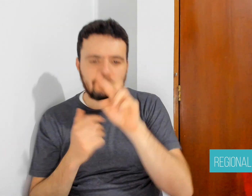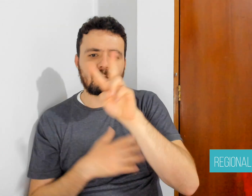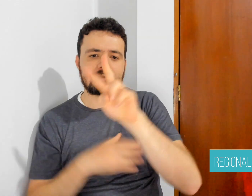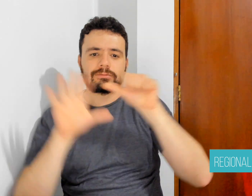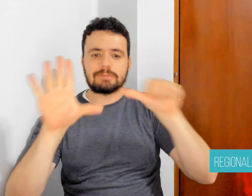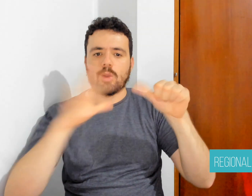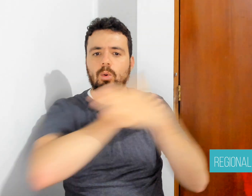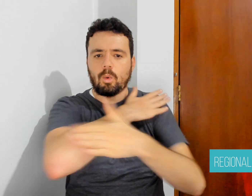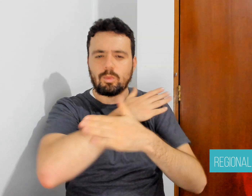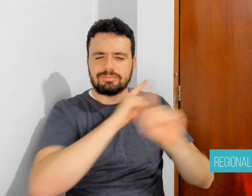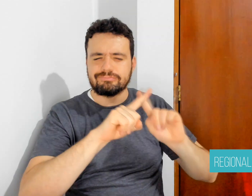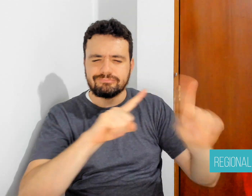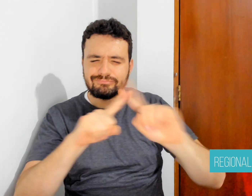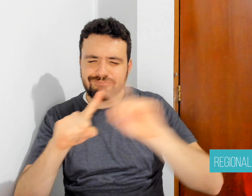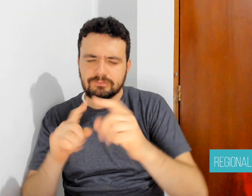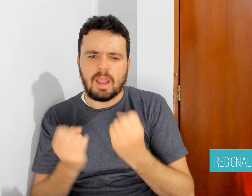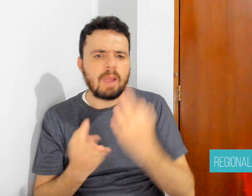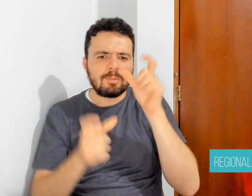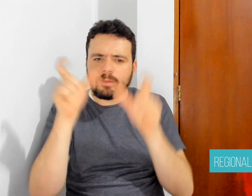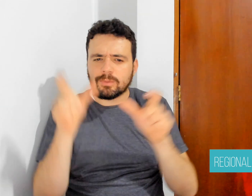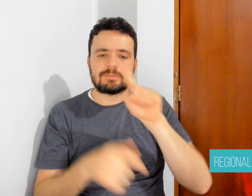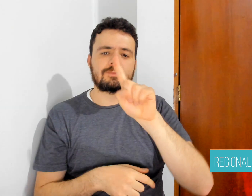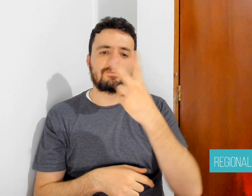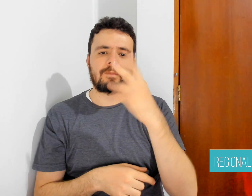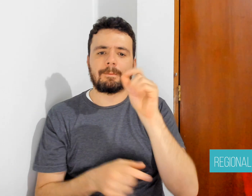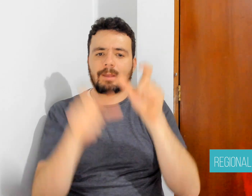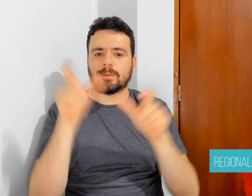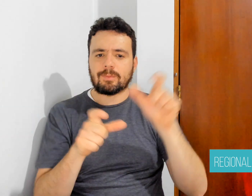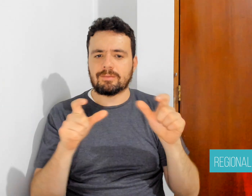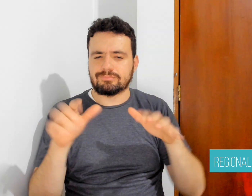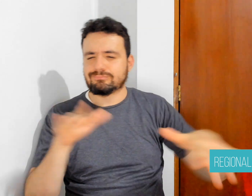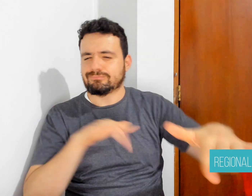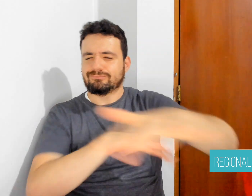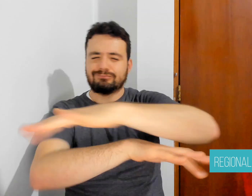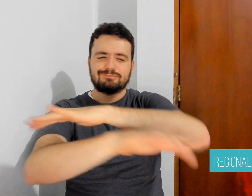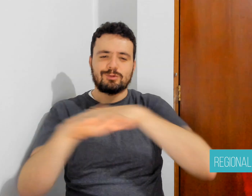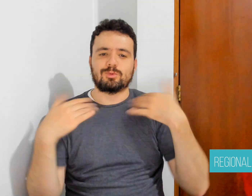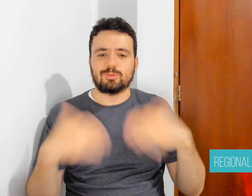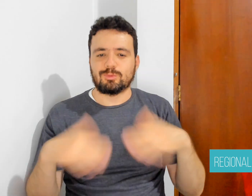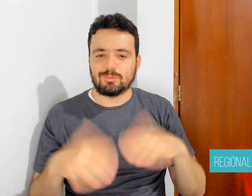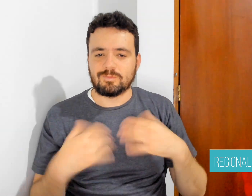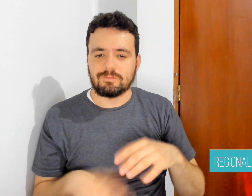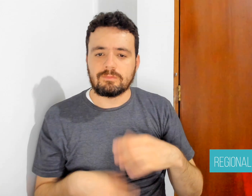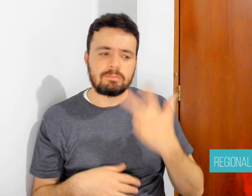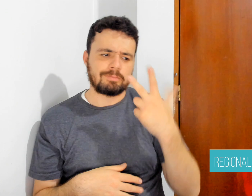president of the Argentine Sports Confederation for the Deaf (CADES);